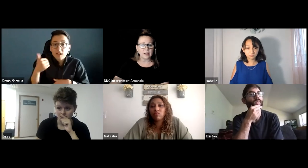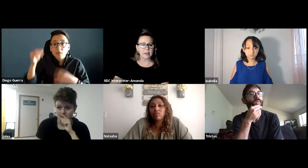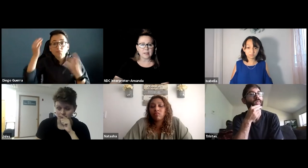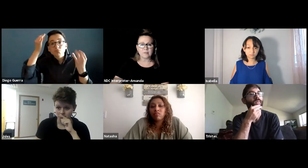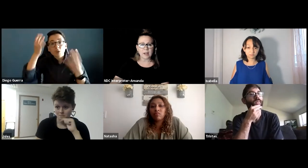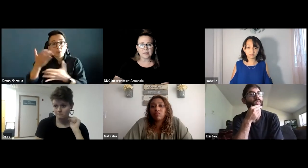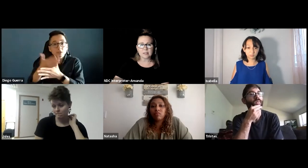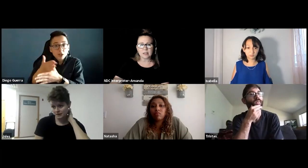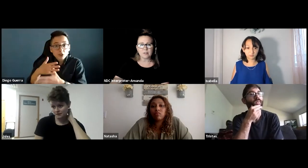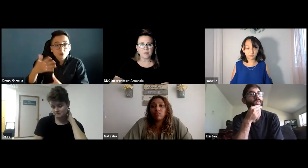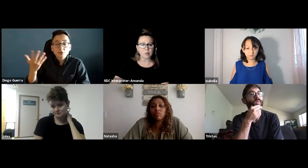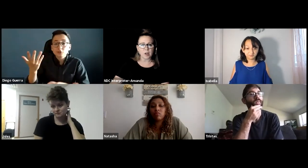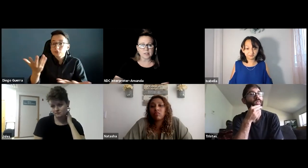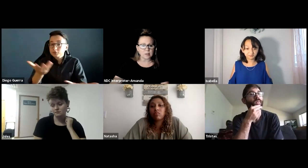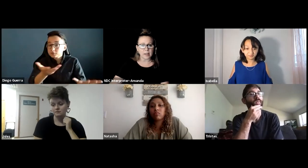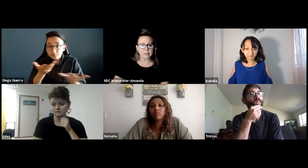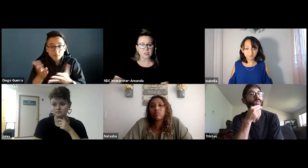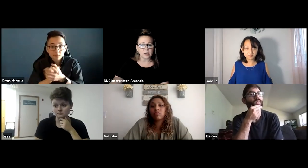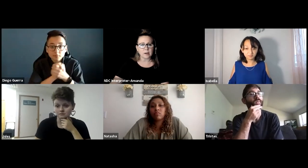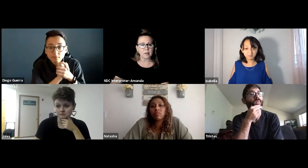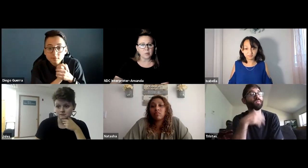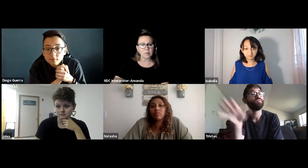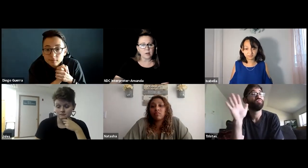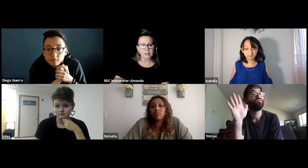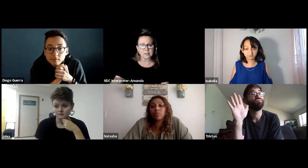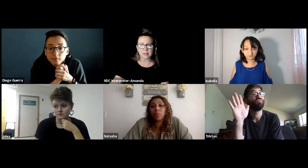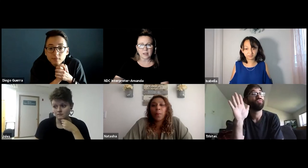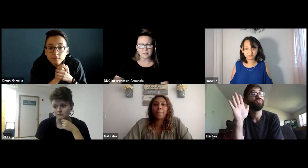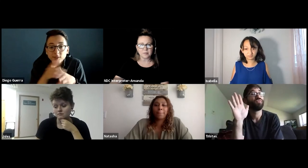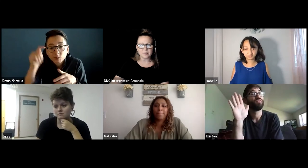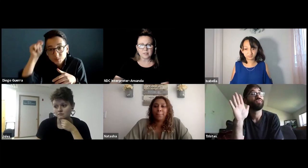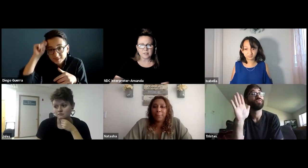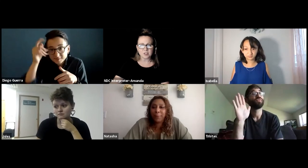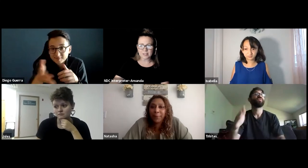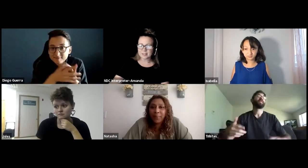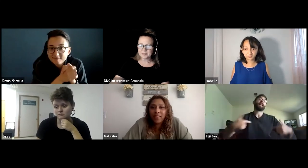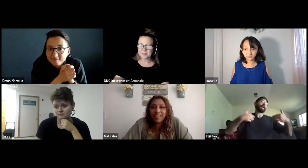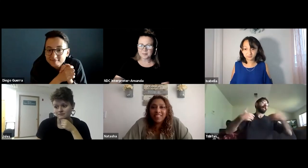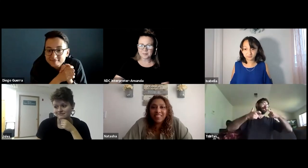any advice, any final thoughts that you'd like to share with our audience today? Tristan?